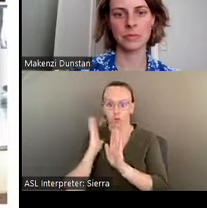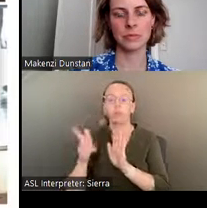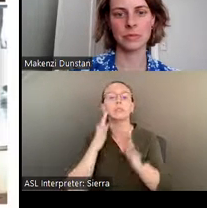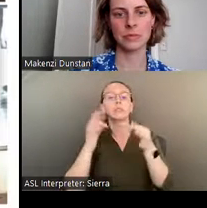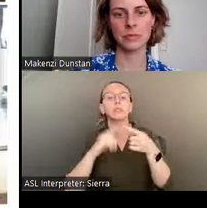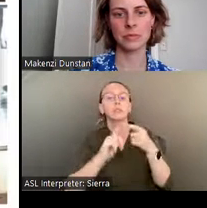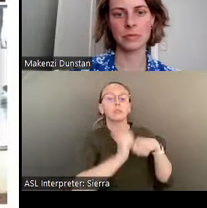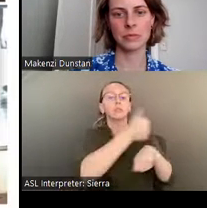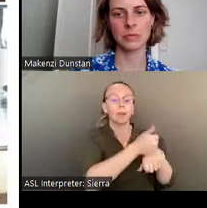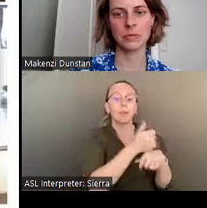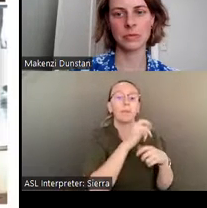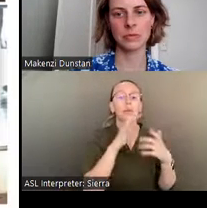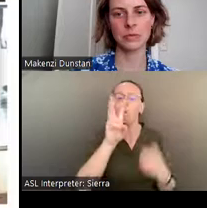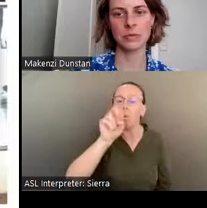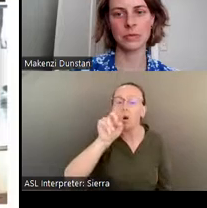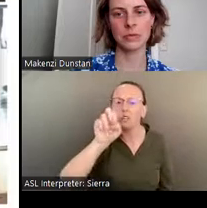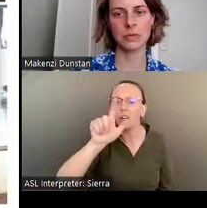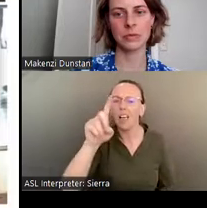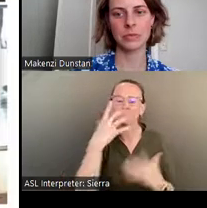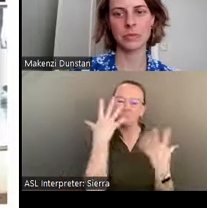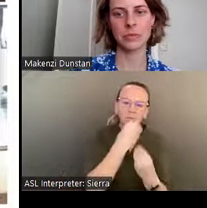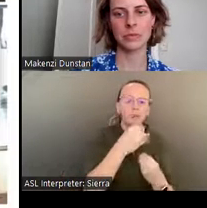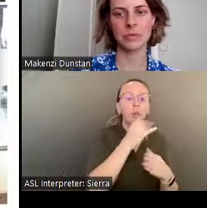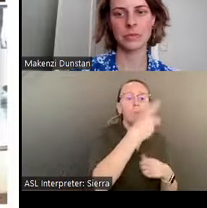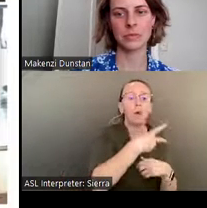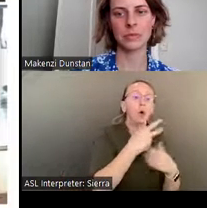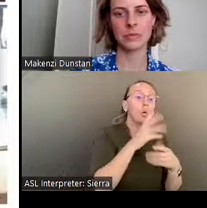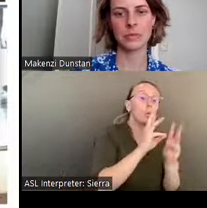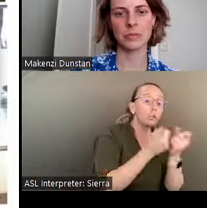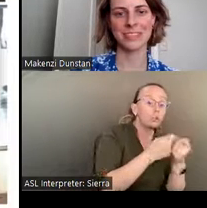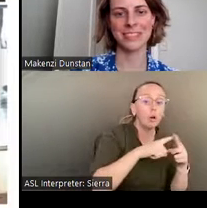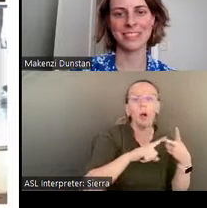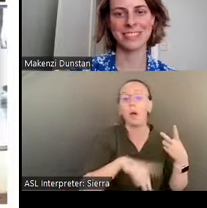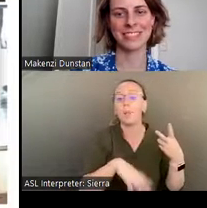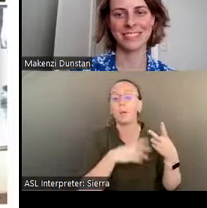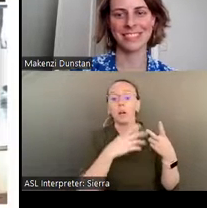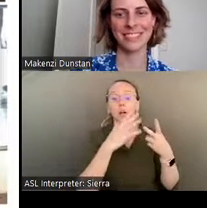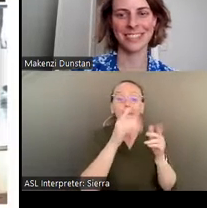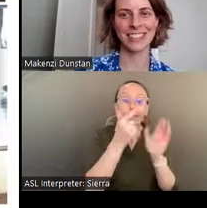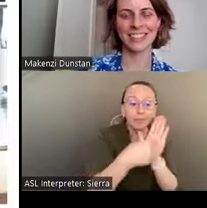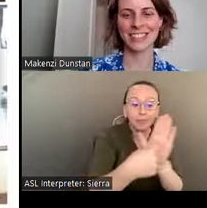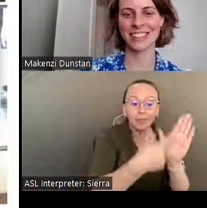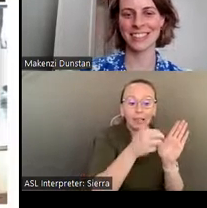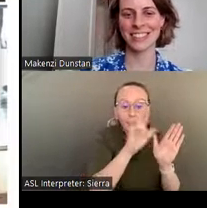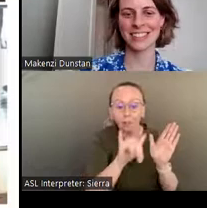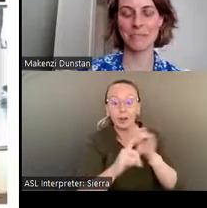museum, gallery, cart workshop, flea market, car landfill, and yes, part taxidermy.